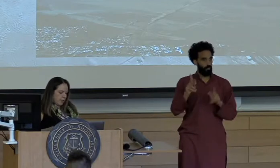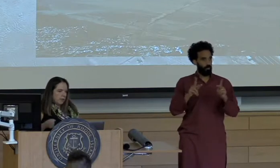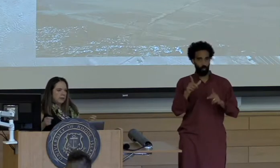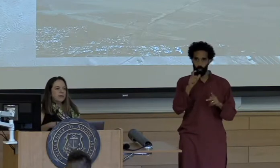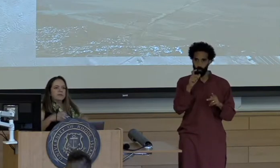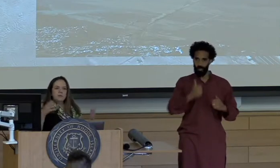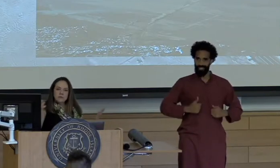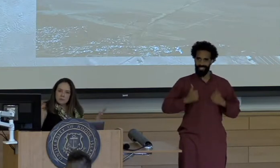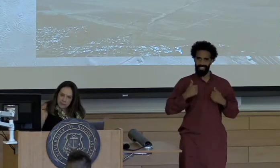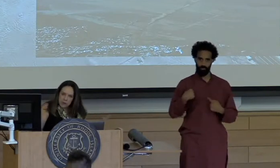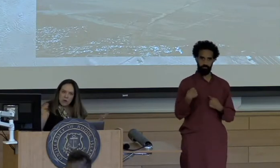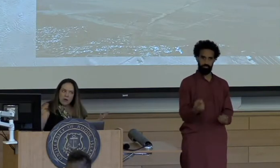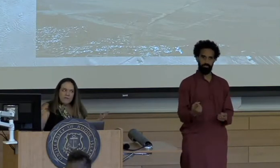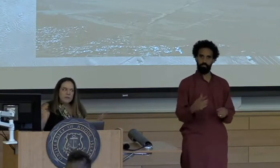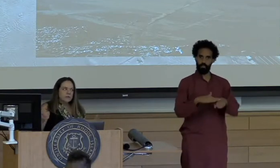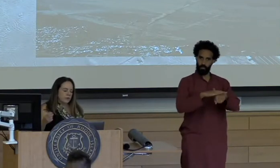As a legal conflict grew